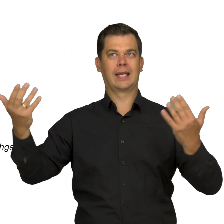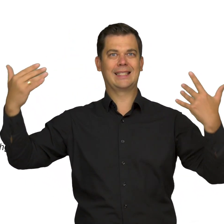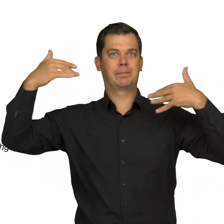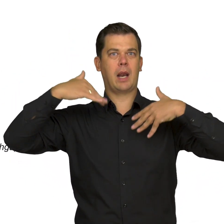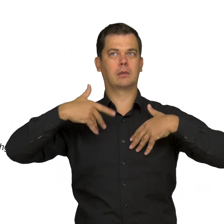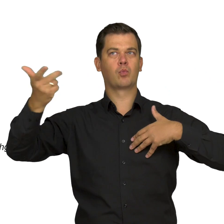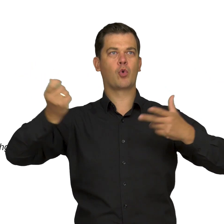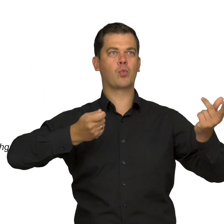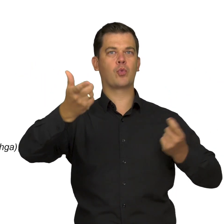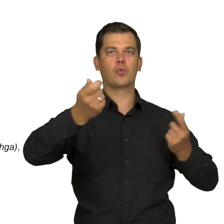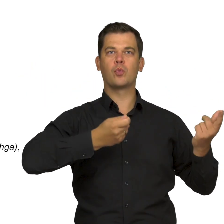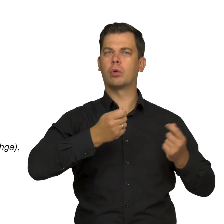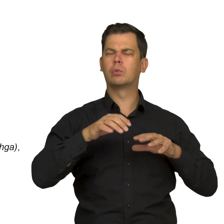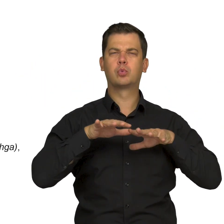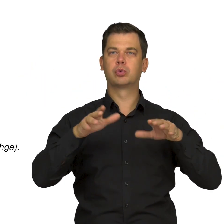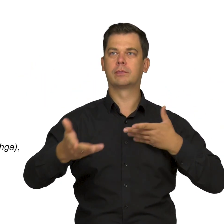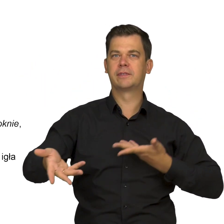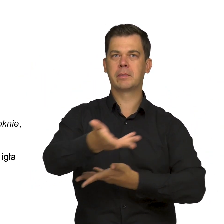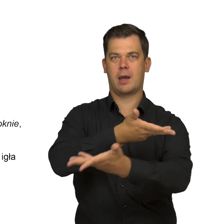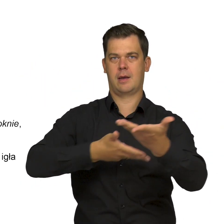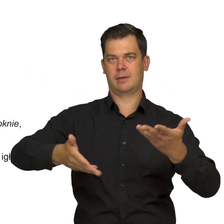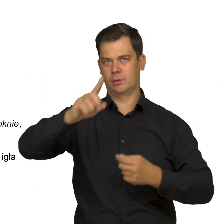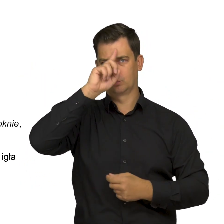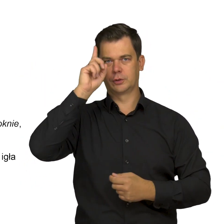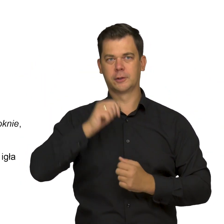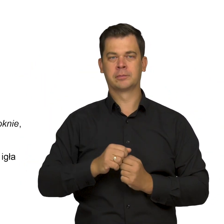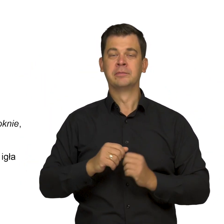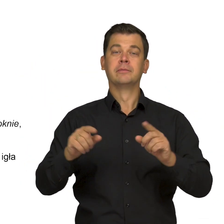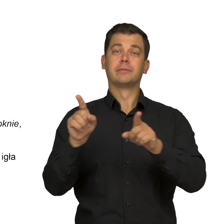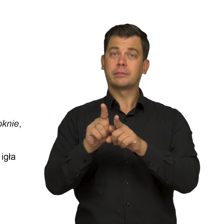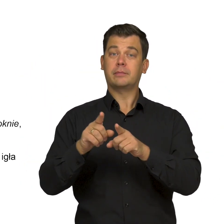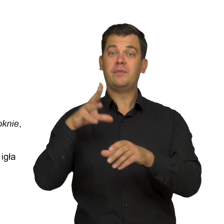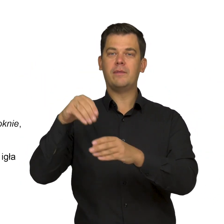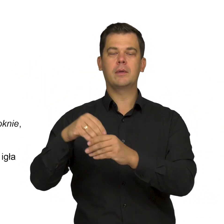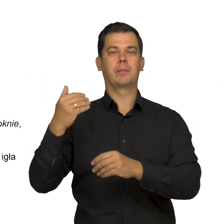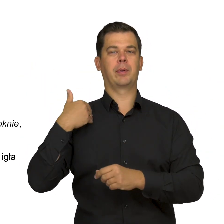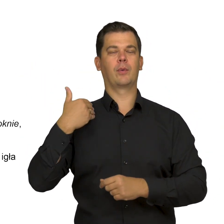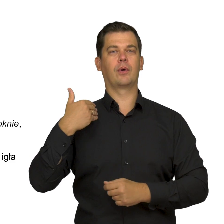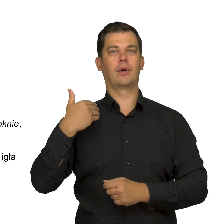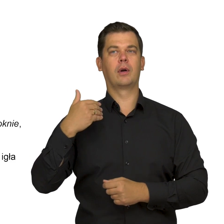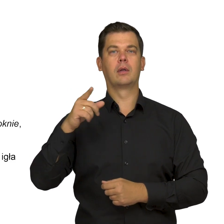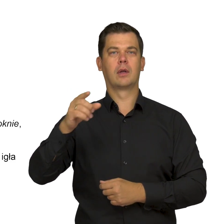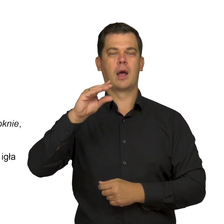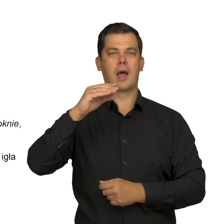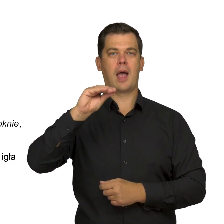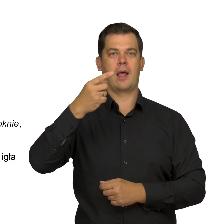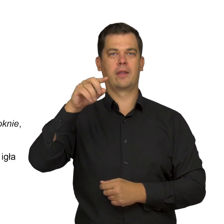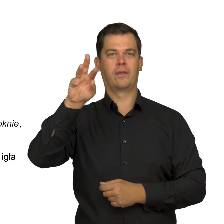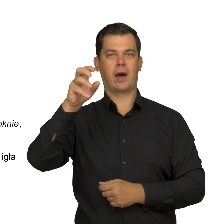was very much alive in this milieu. Edvard Munch also belonged to it at some point